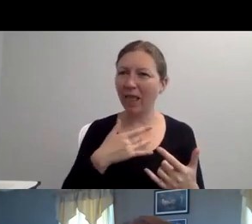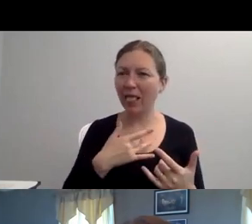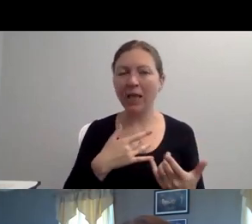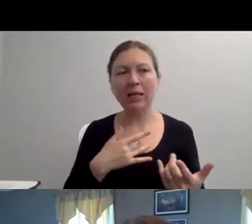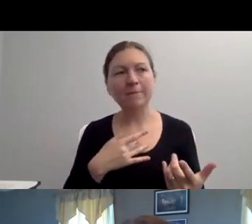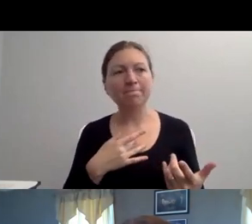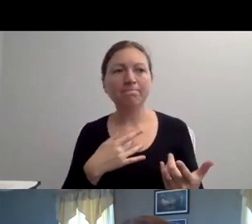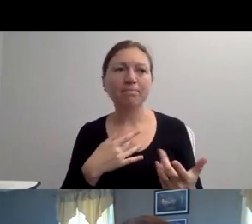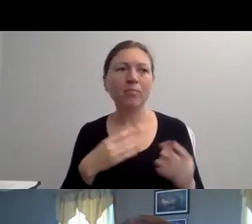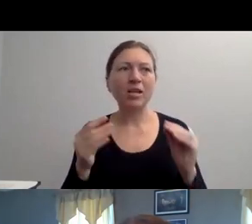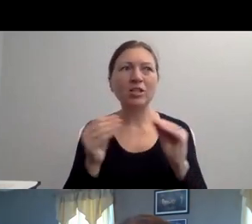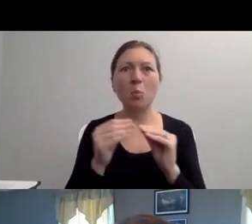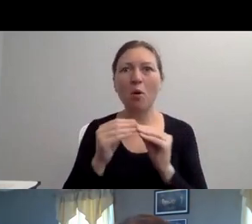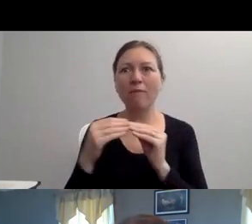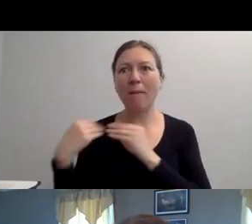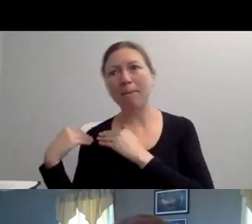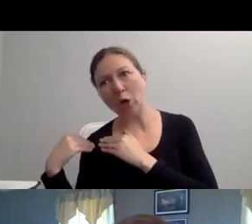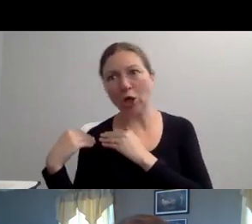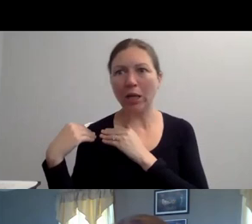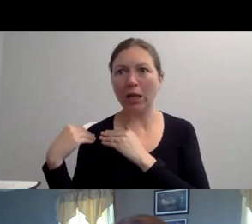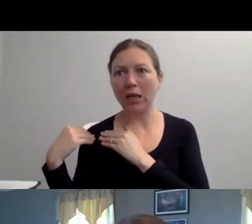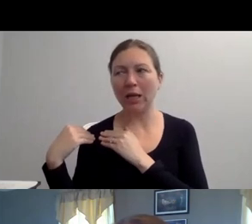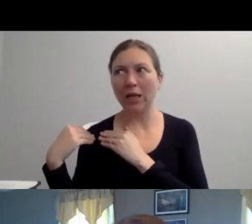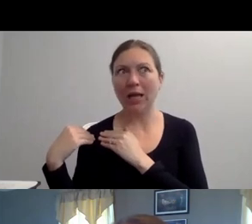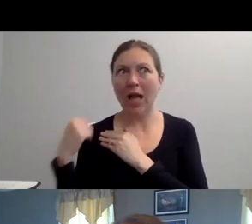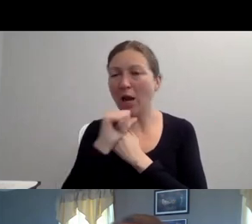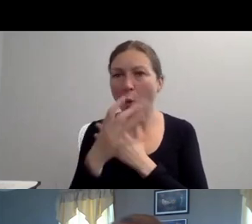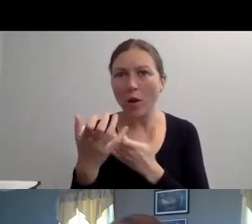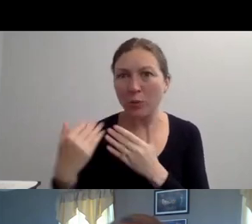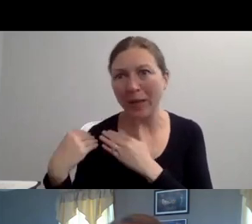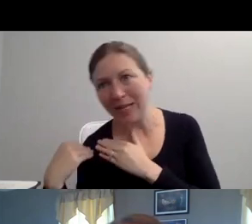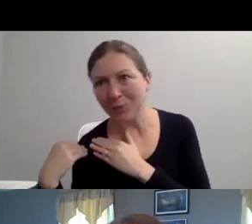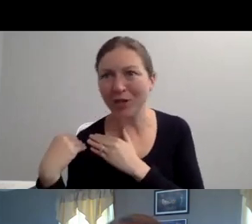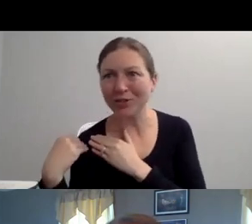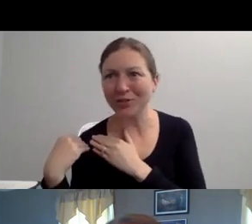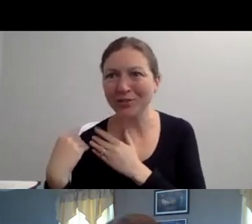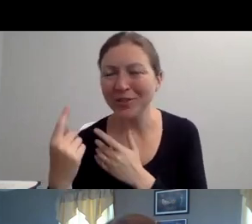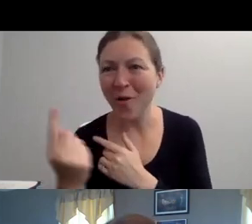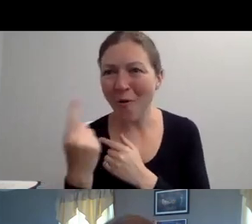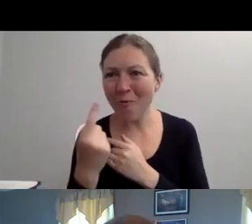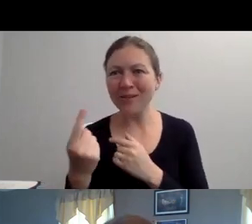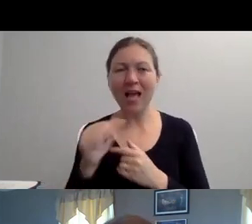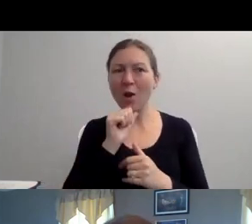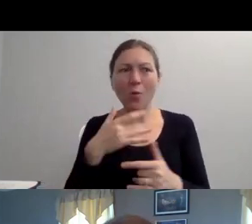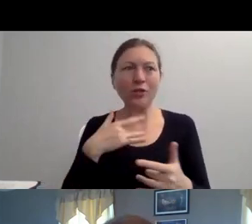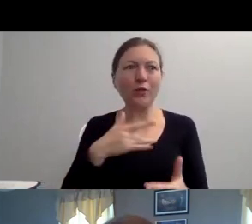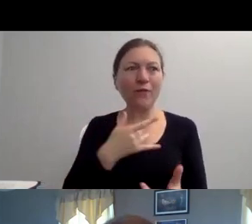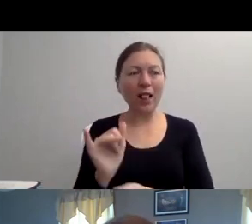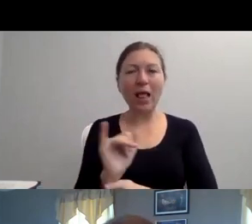NEXT STEPS WE CAN START PUTTING INTO PRACTICE TODAY. I AM. DALLAS -- ">> OH, I CAN DO THAT."